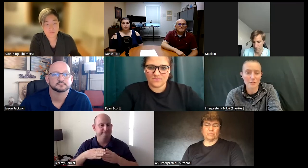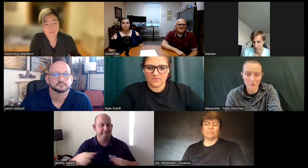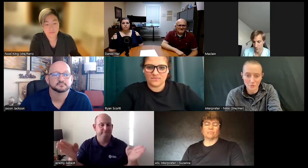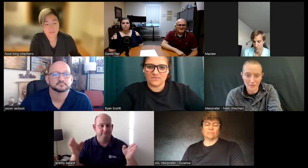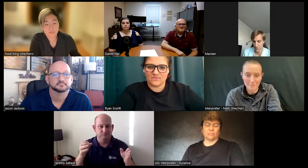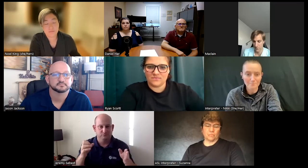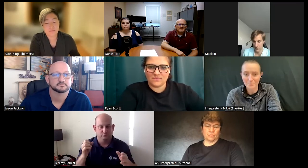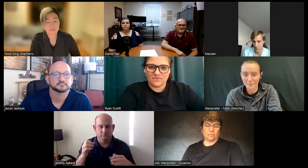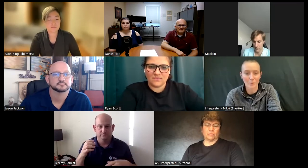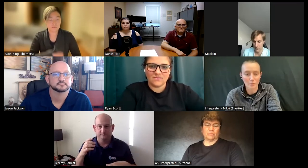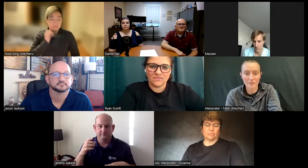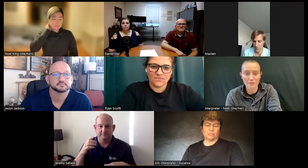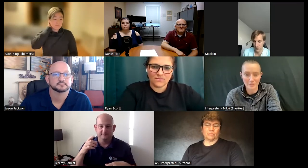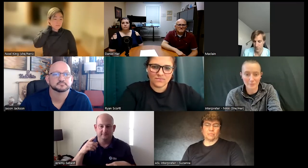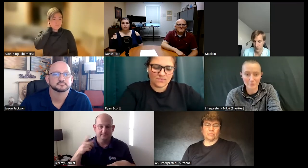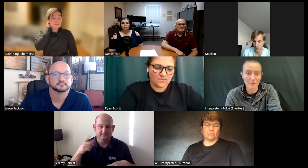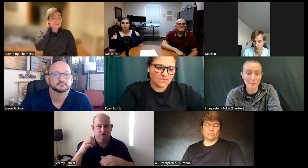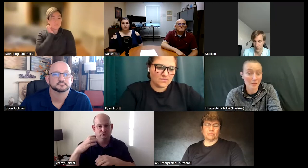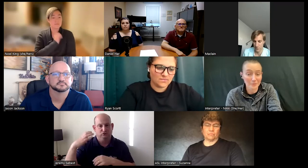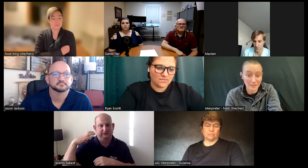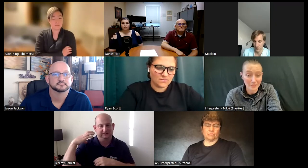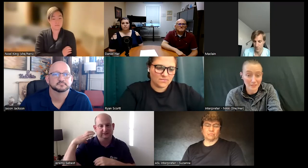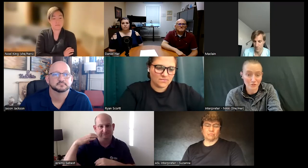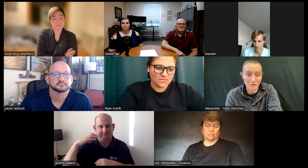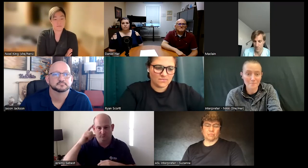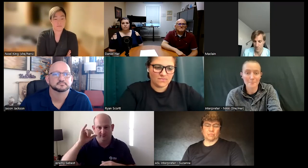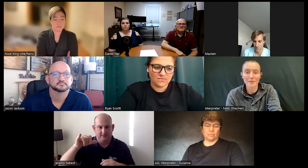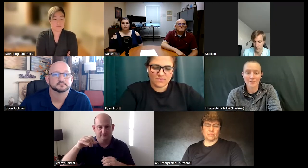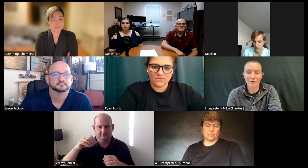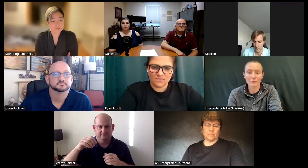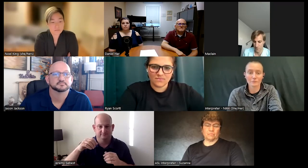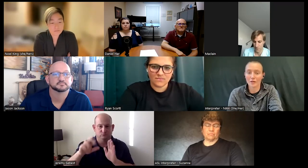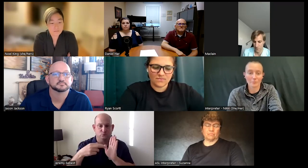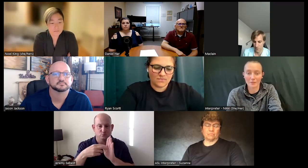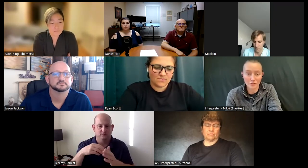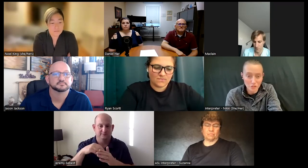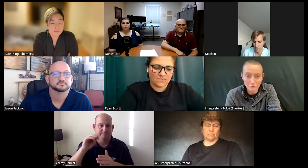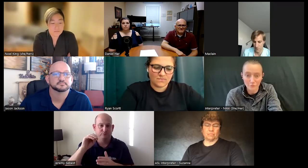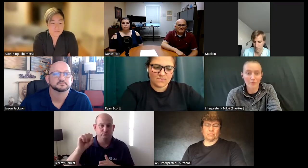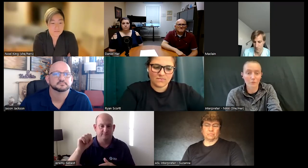to communicate with the disabled population you know becoming Chief from